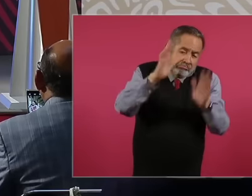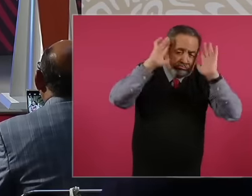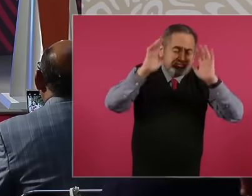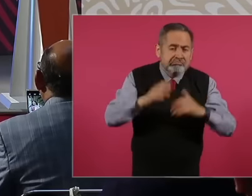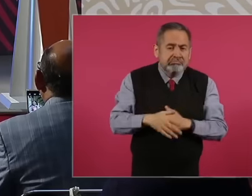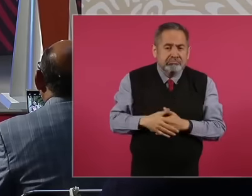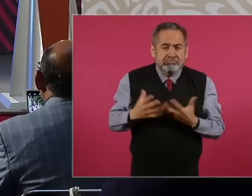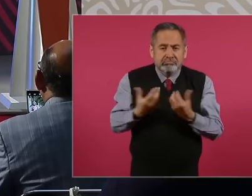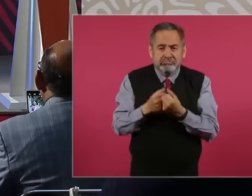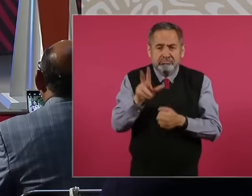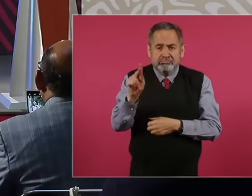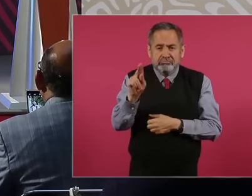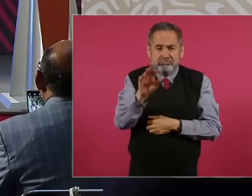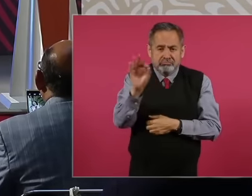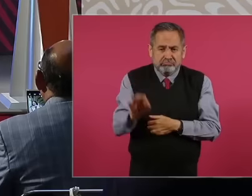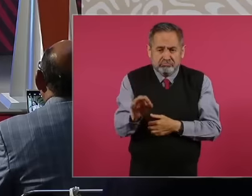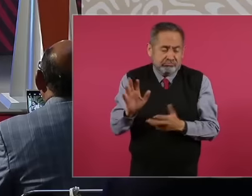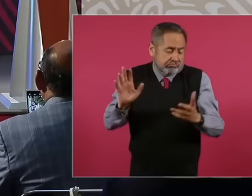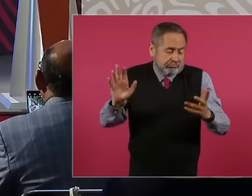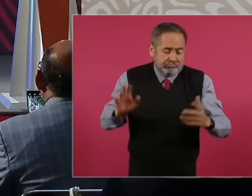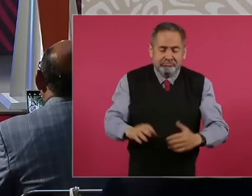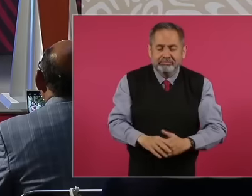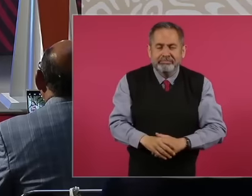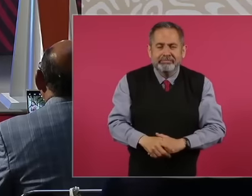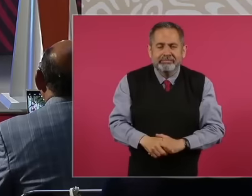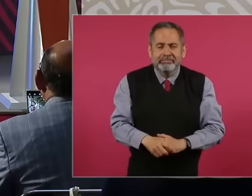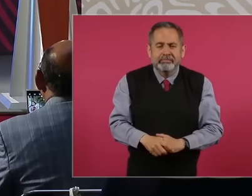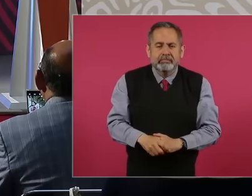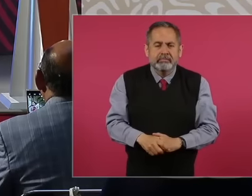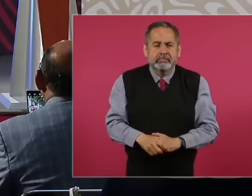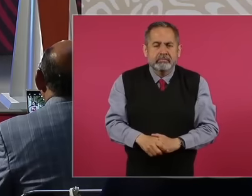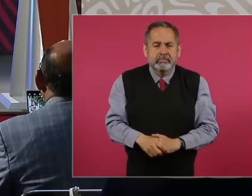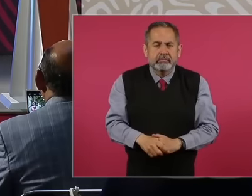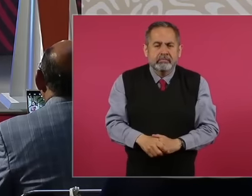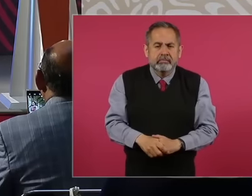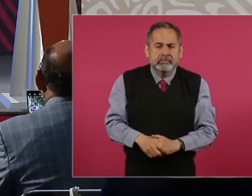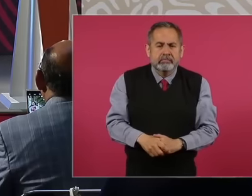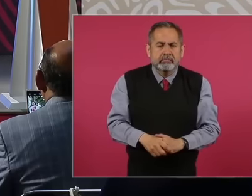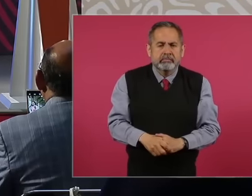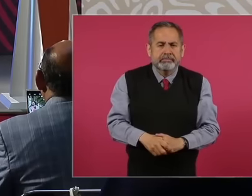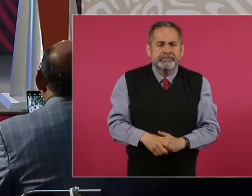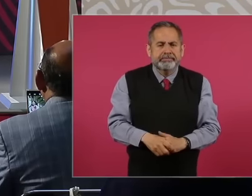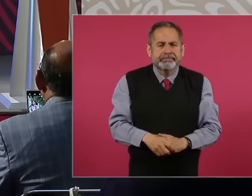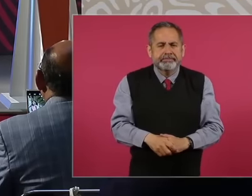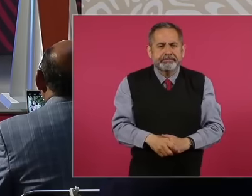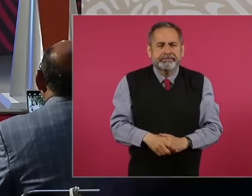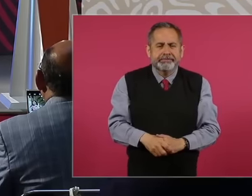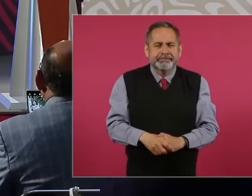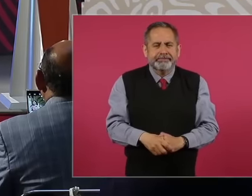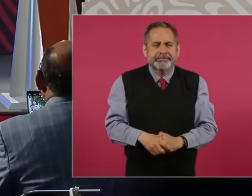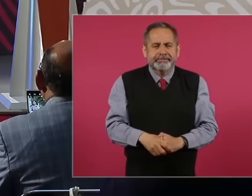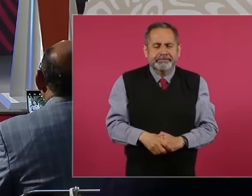80 this one. Because if there is from